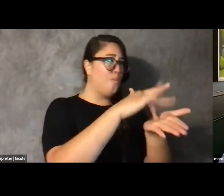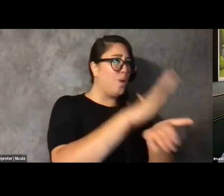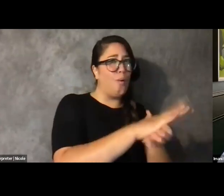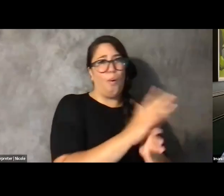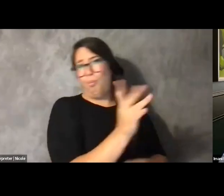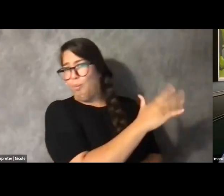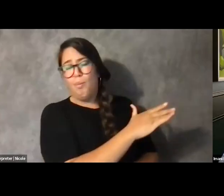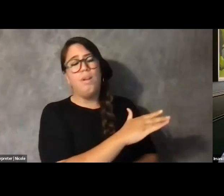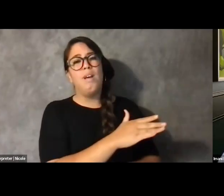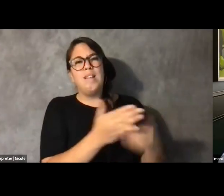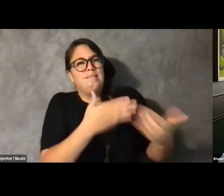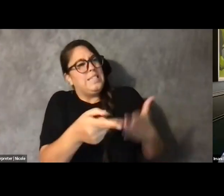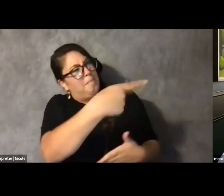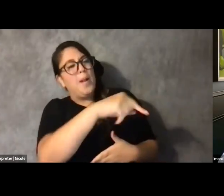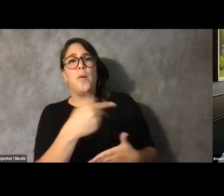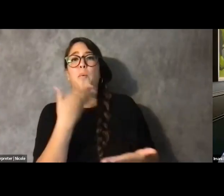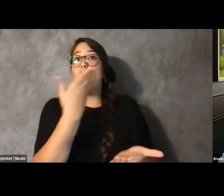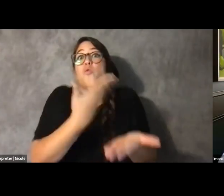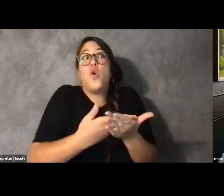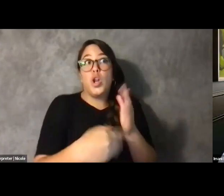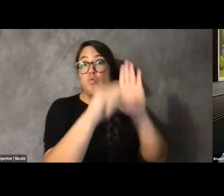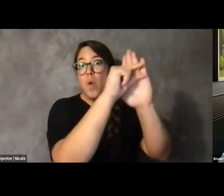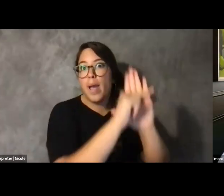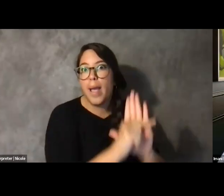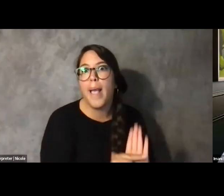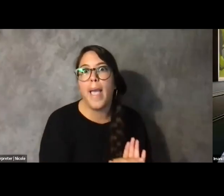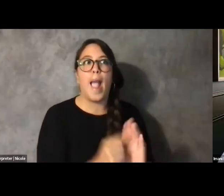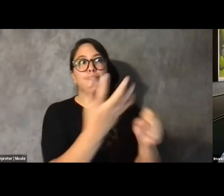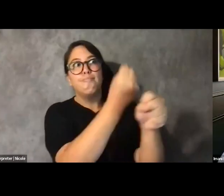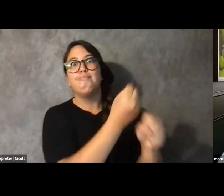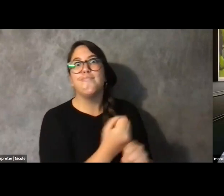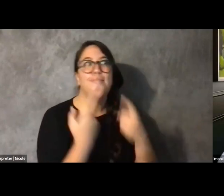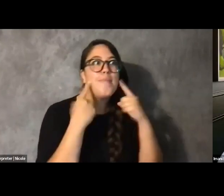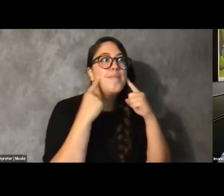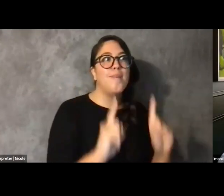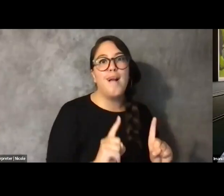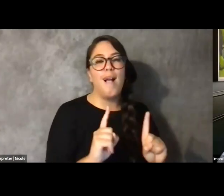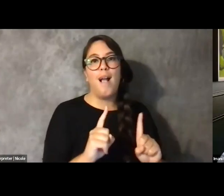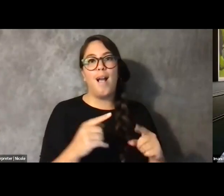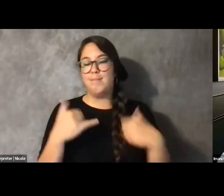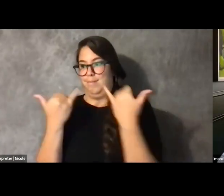regardless of all those good grades, that I was not as academically rigorous